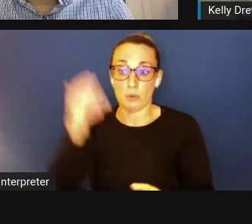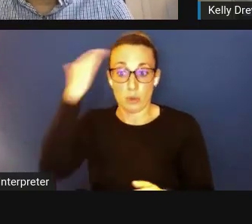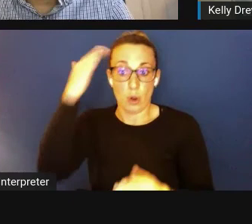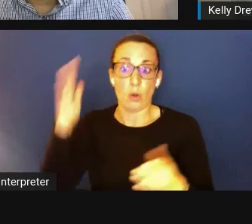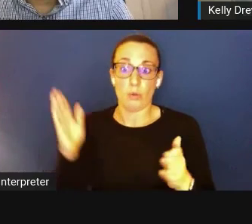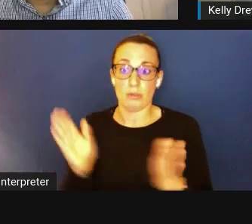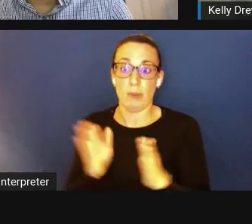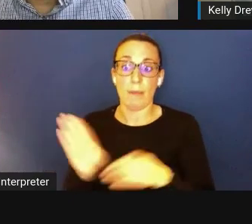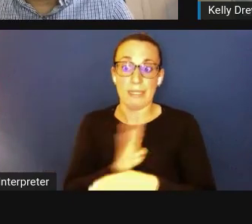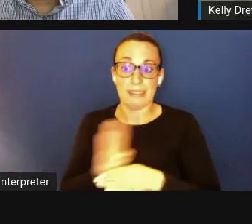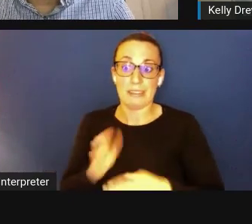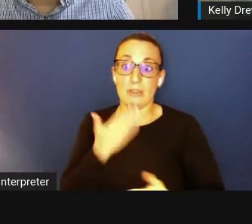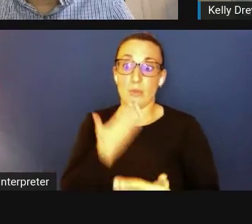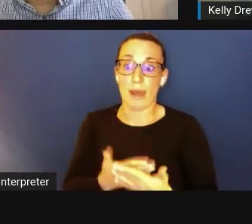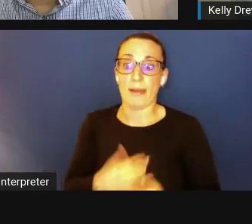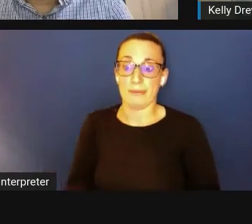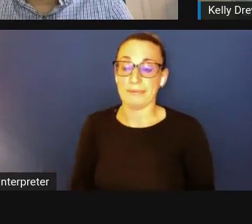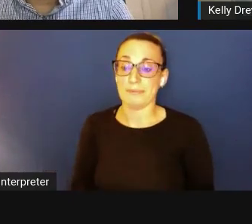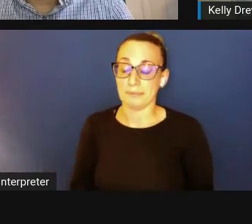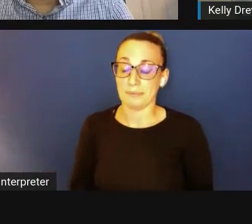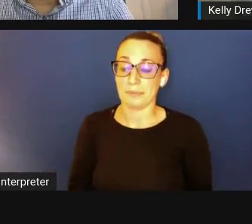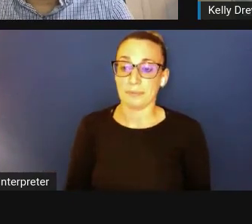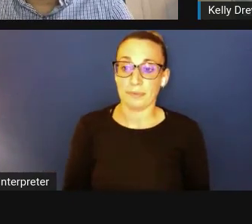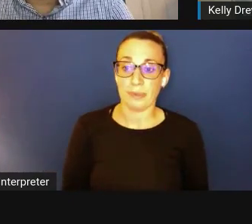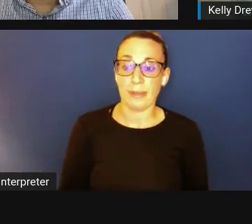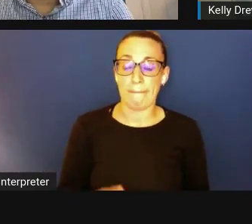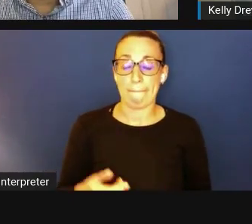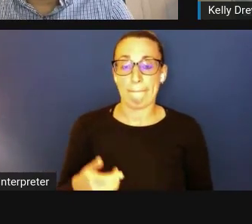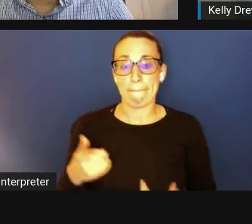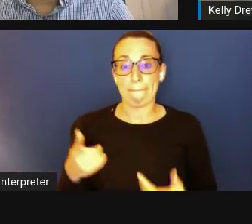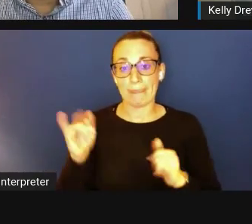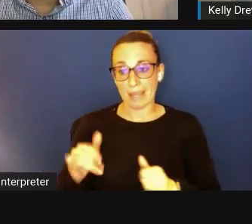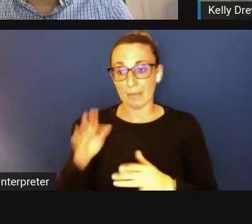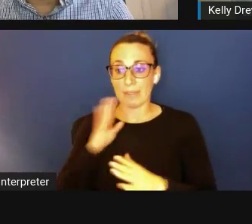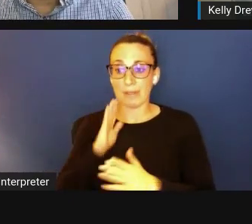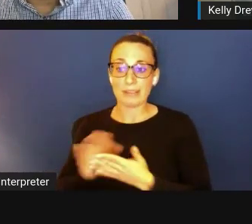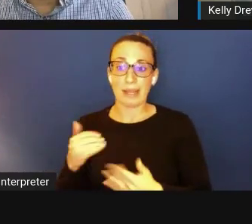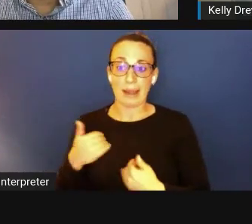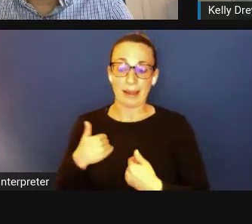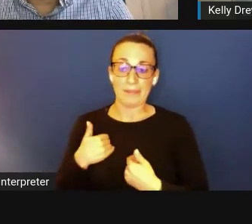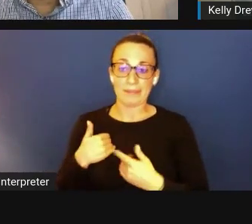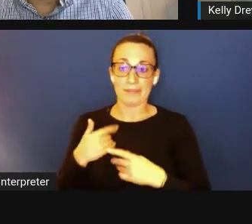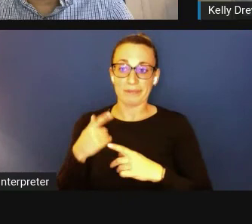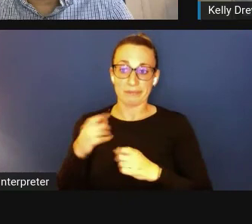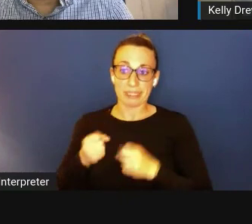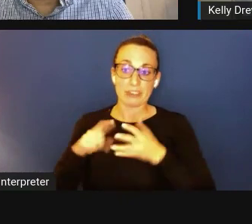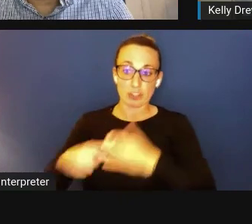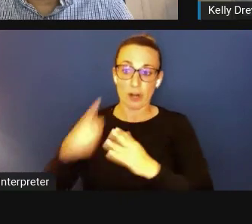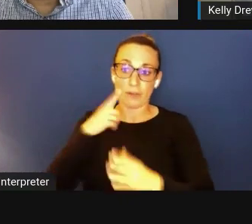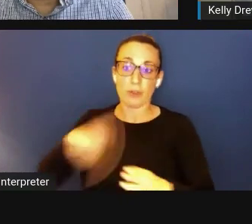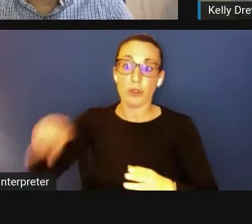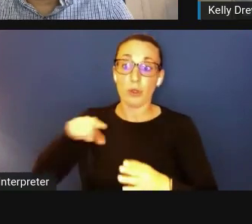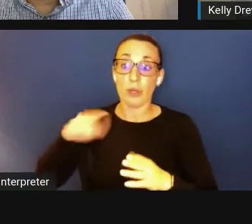Visit the HHS and NIH hub on the conference side to get started. If you have any issues, click the information tab